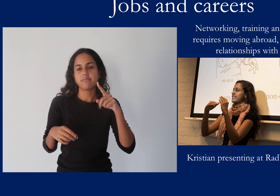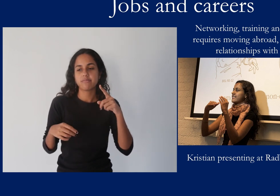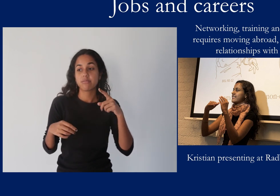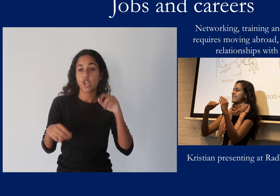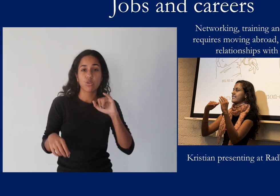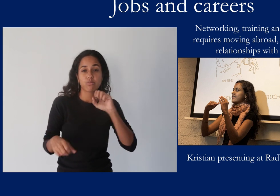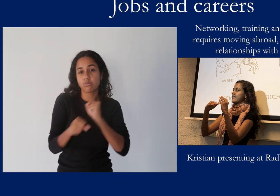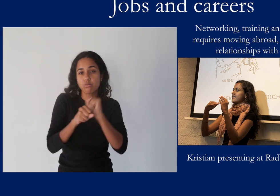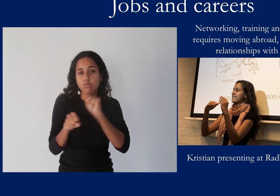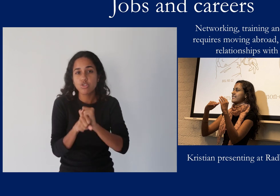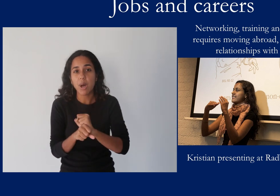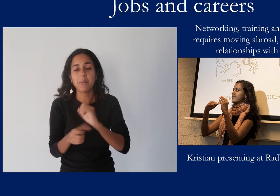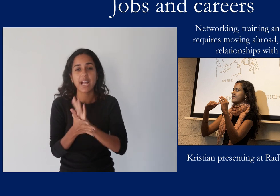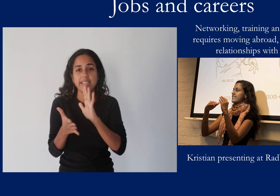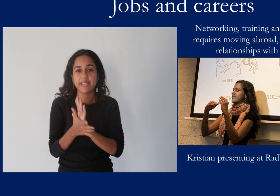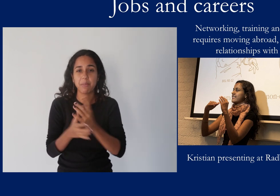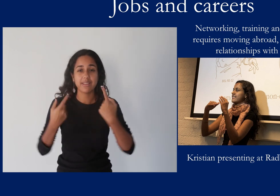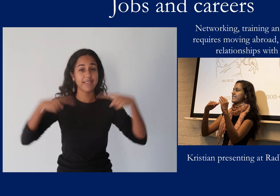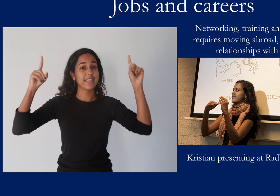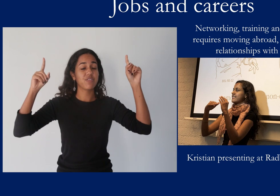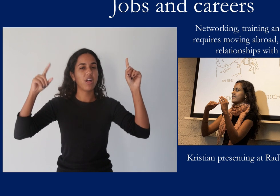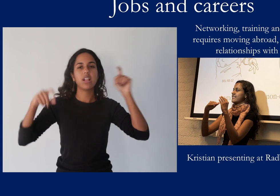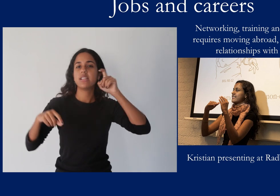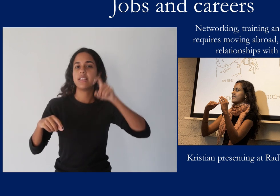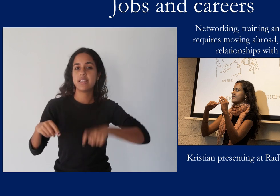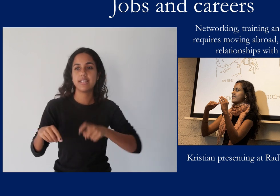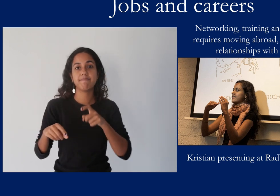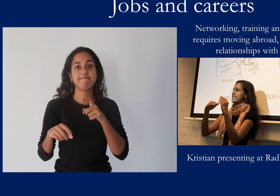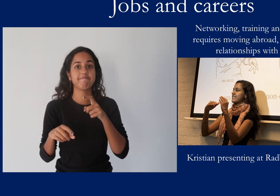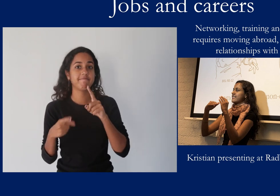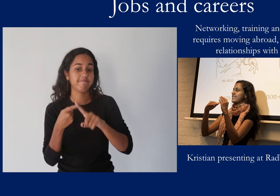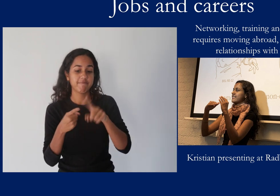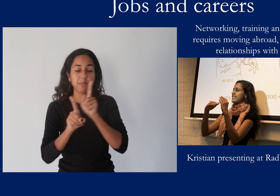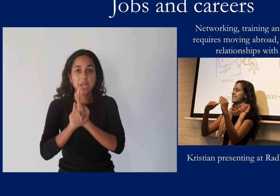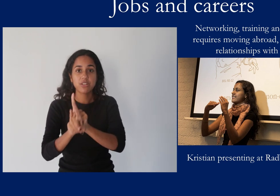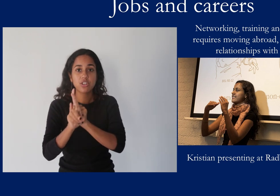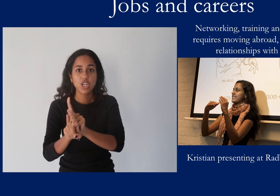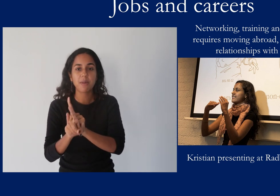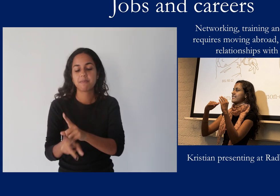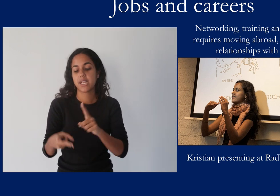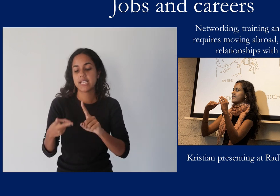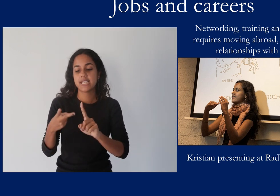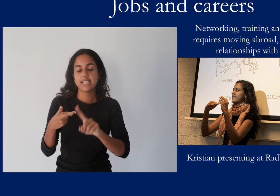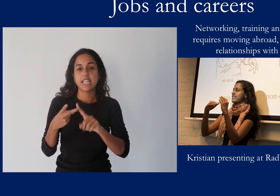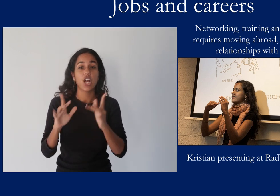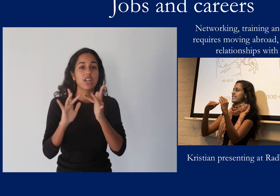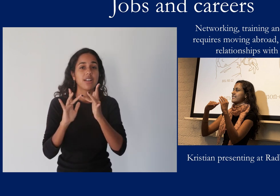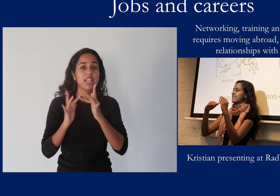For example, for a successful academic career you need mentorship and you need networking.